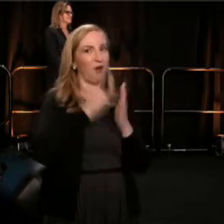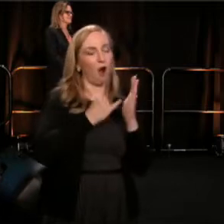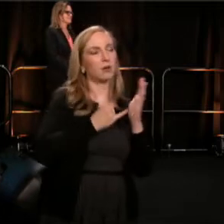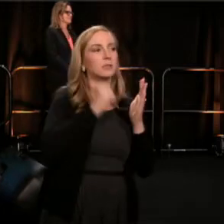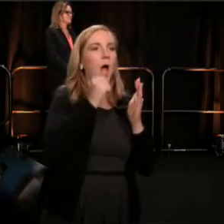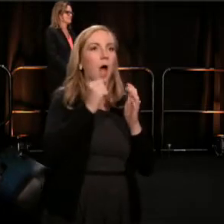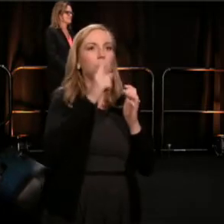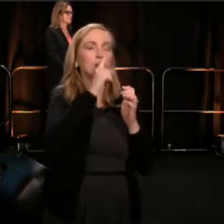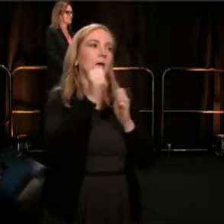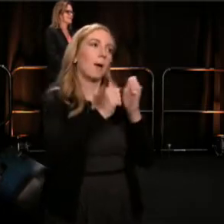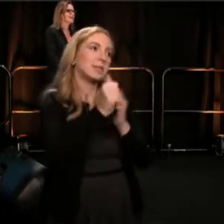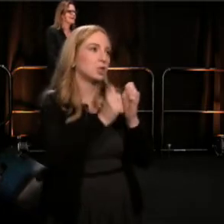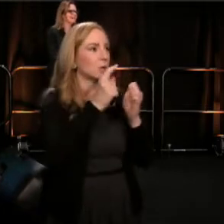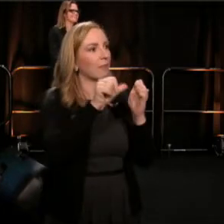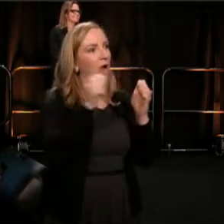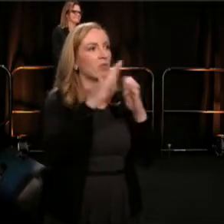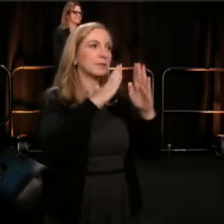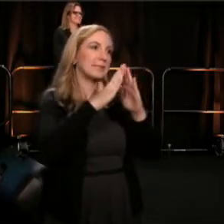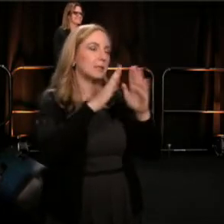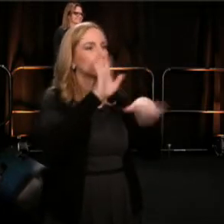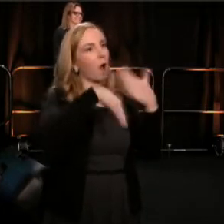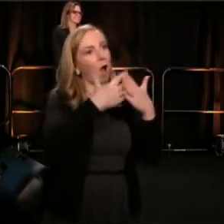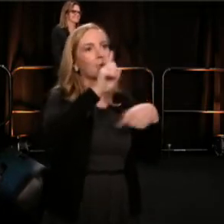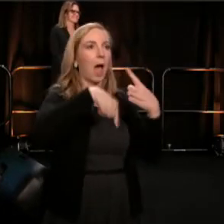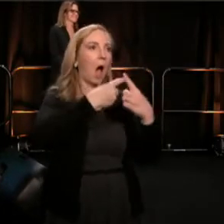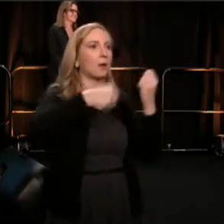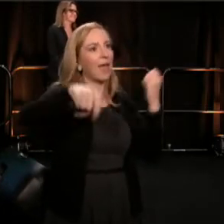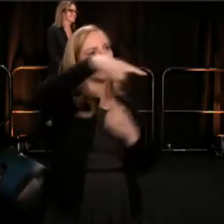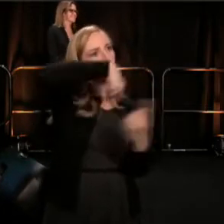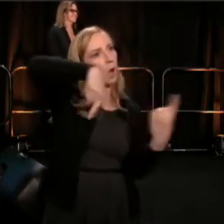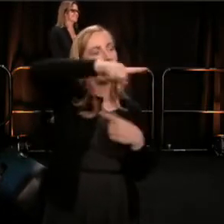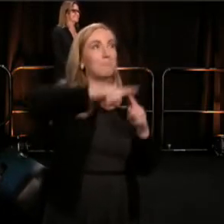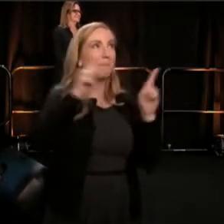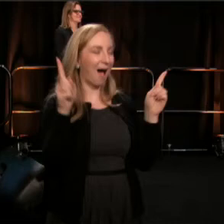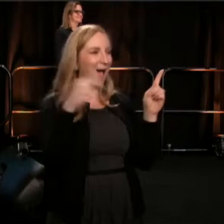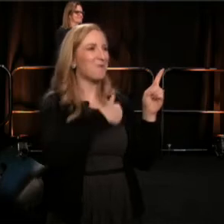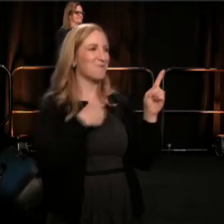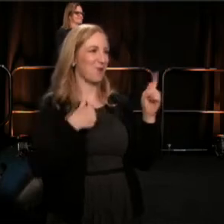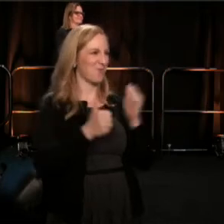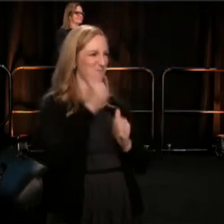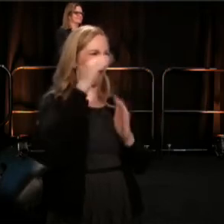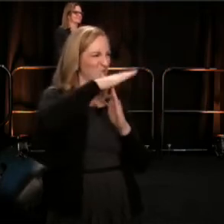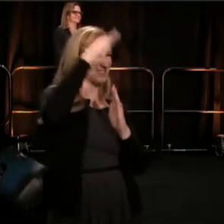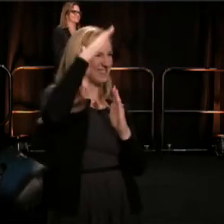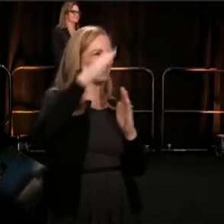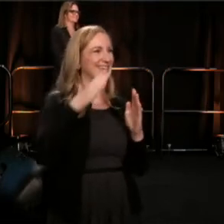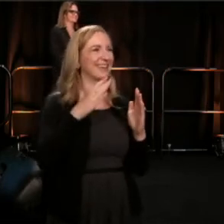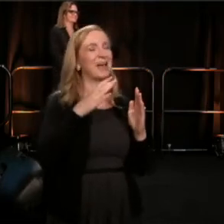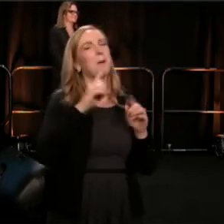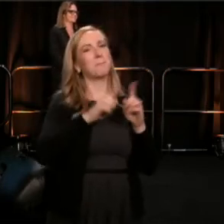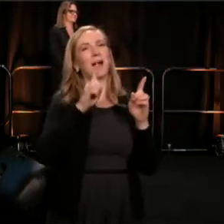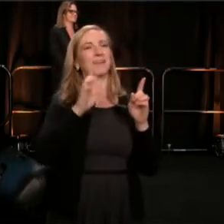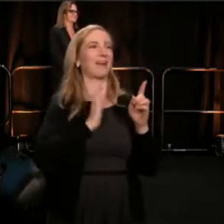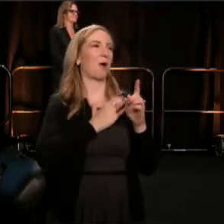this is about everybody. (Chris) As Theresa said, we're gathered over the next three days, under the theme "Theater Nation".